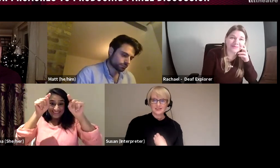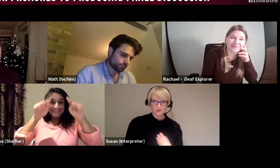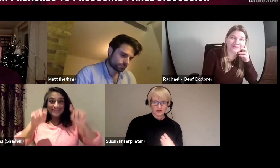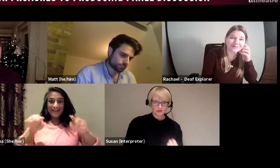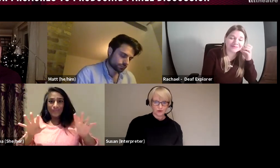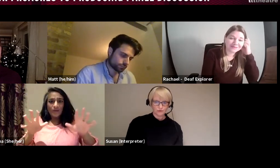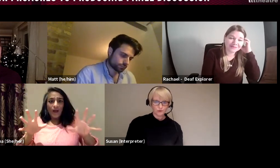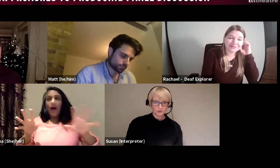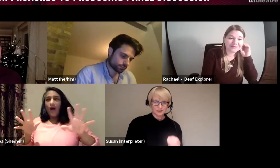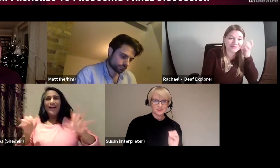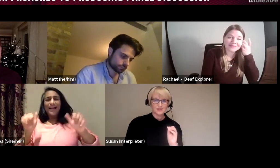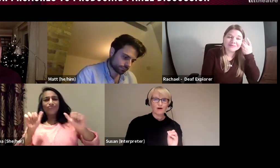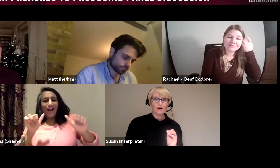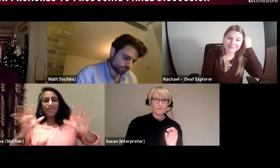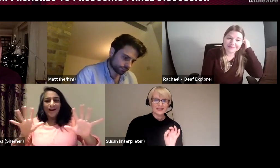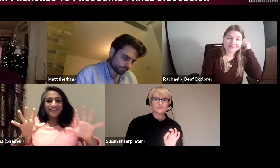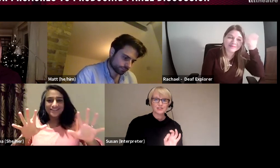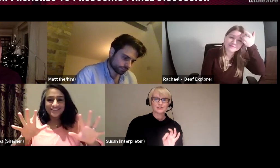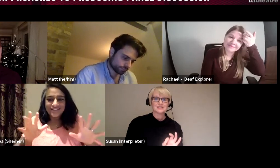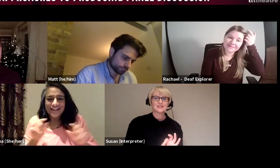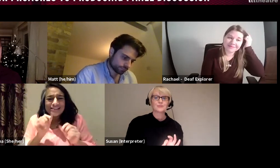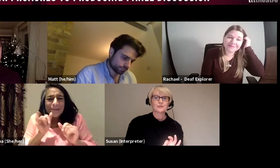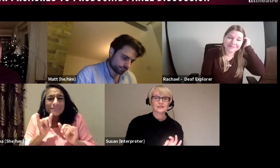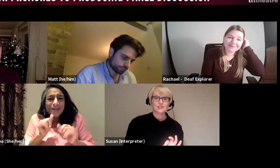you have your own roles, but this is our main mission, this is the bigger picture.